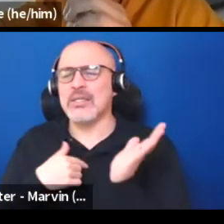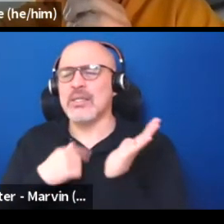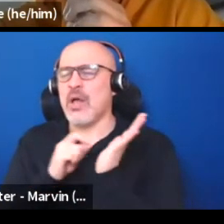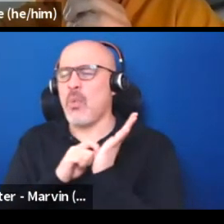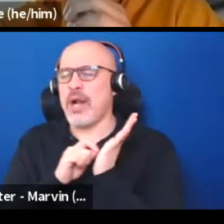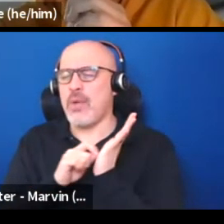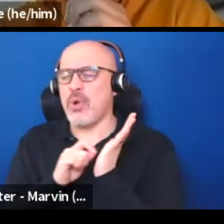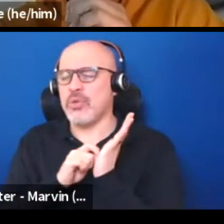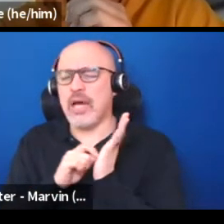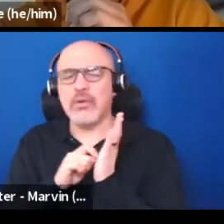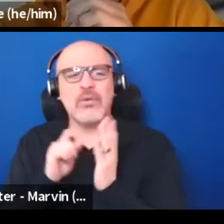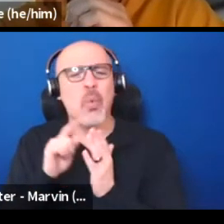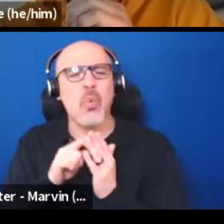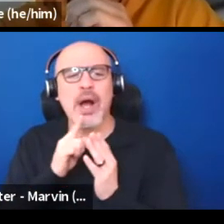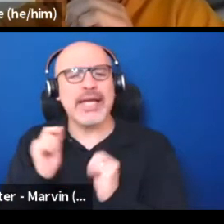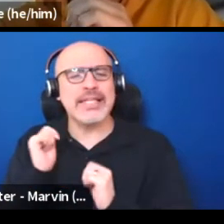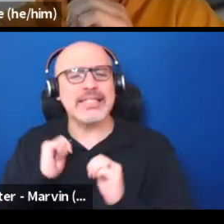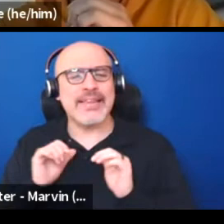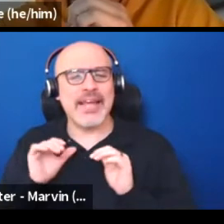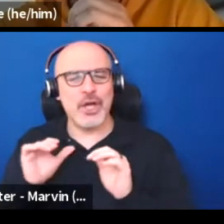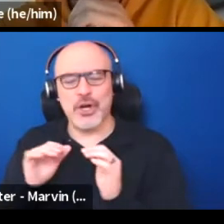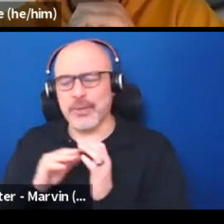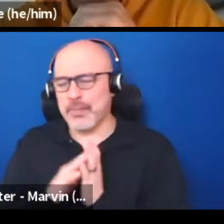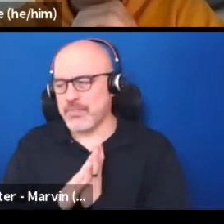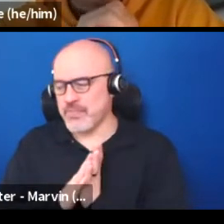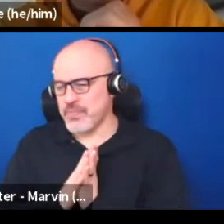about what is theater is a theater a story,